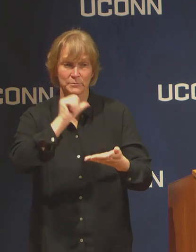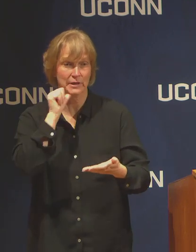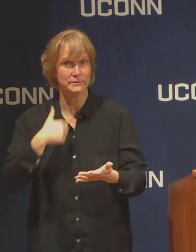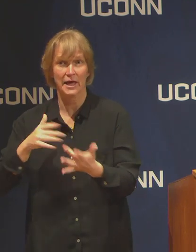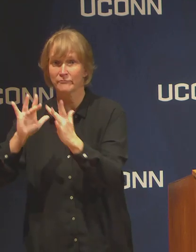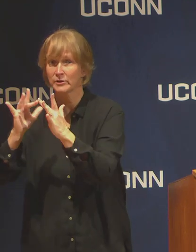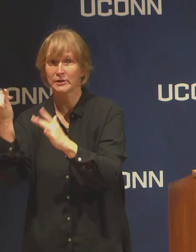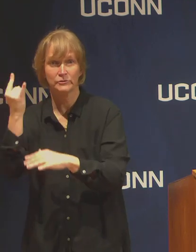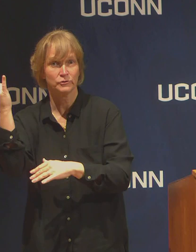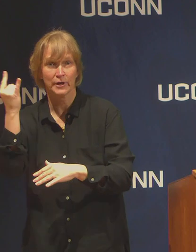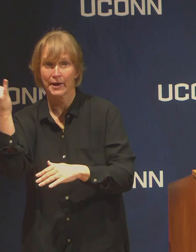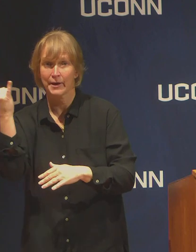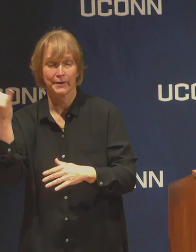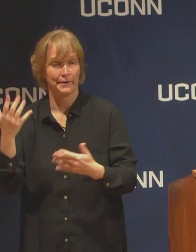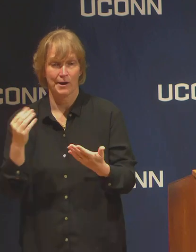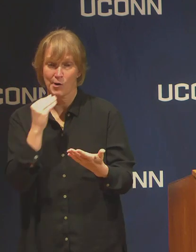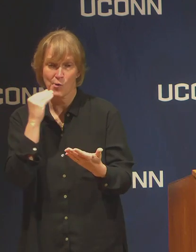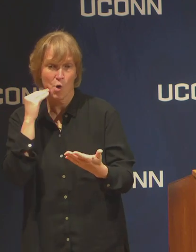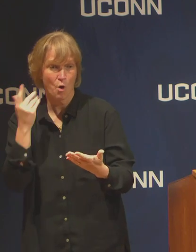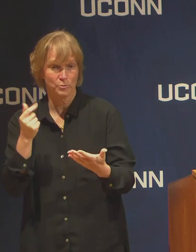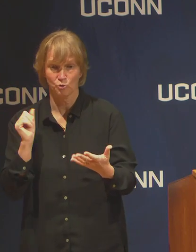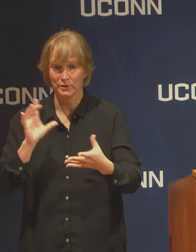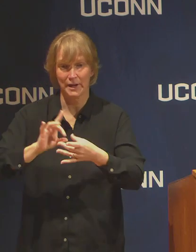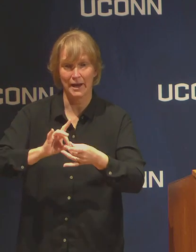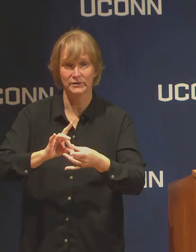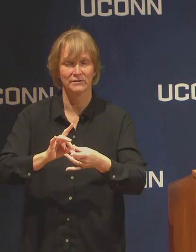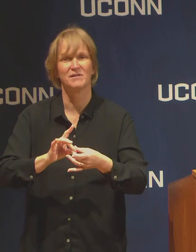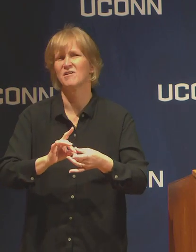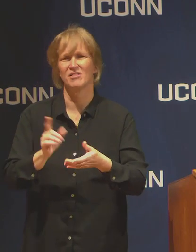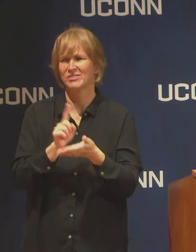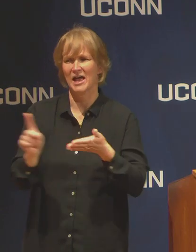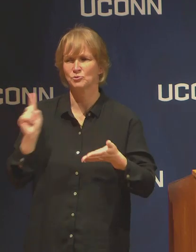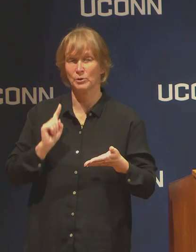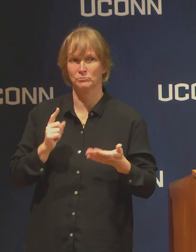At the time we didn't have a solution for the students other than to stay in the dorm,